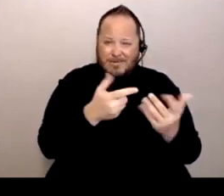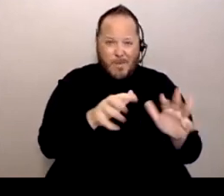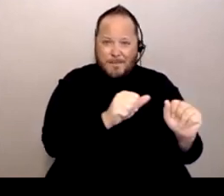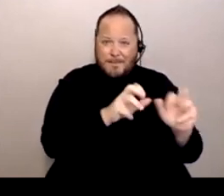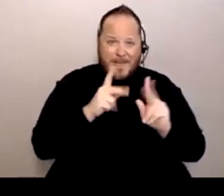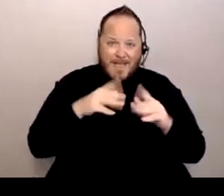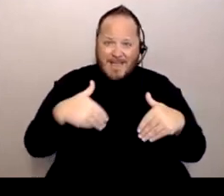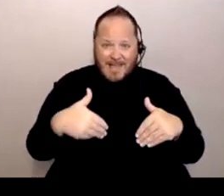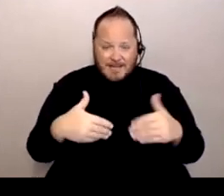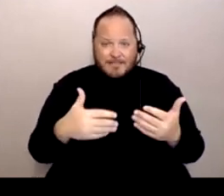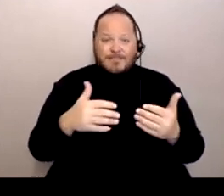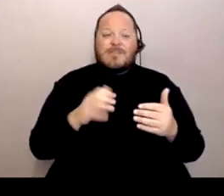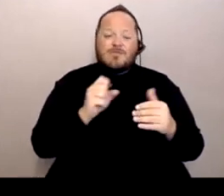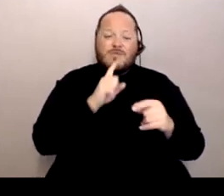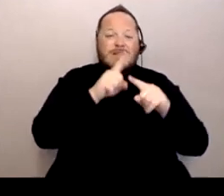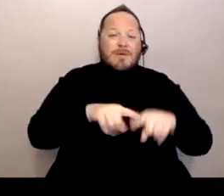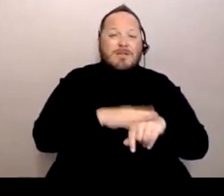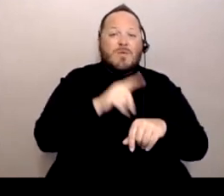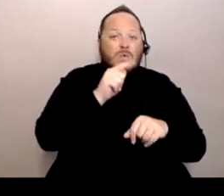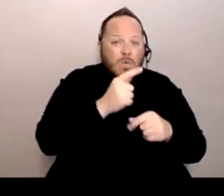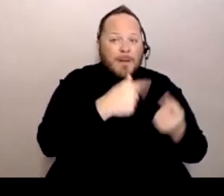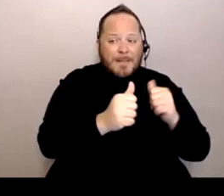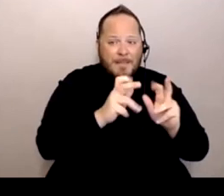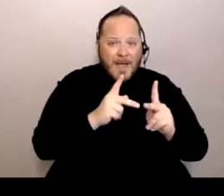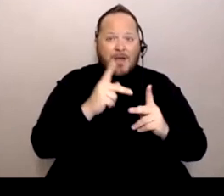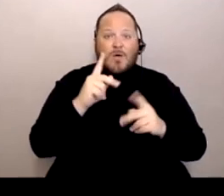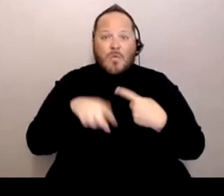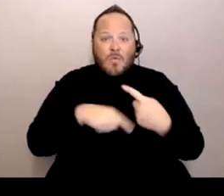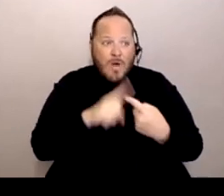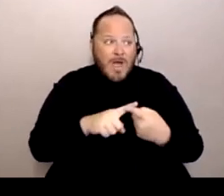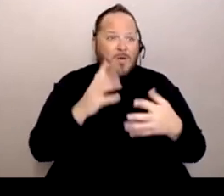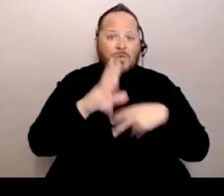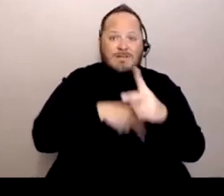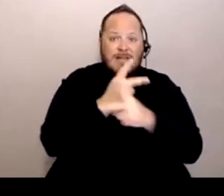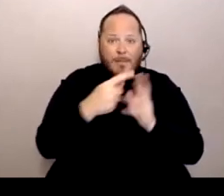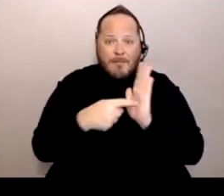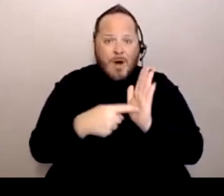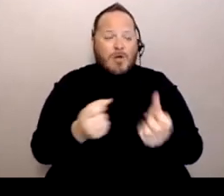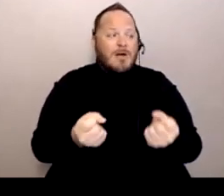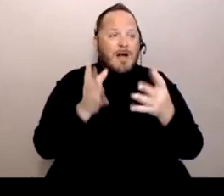who's coming back, when they're coming back, what type of models you're using, how many cases you have, what's the exposure rate.